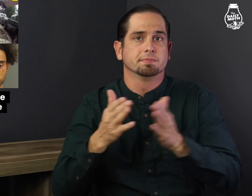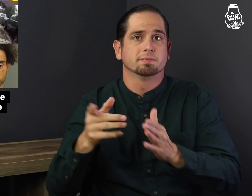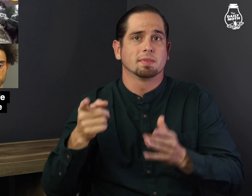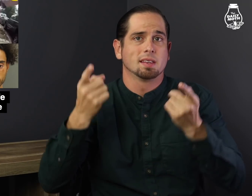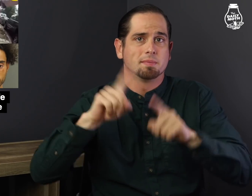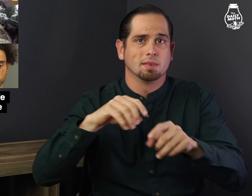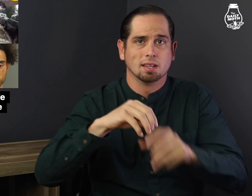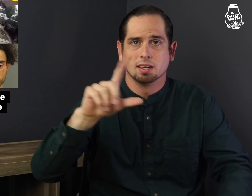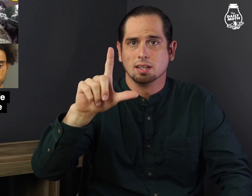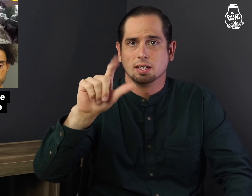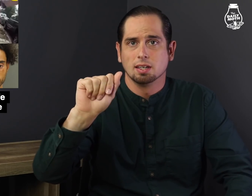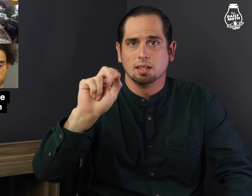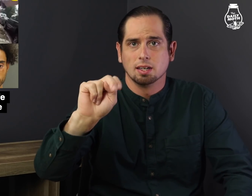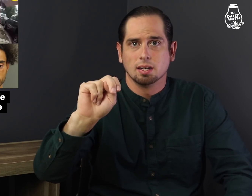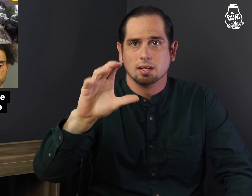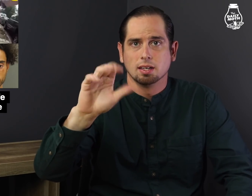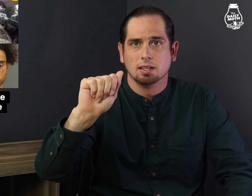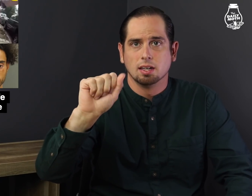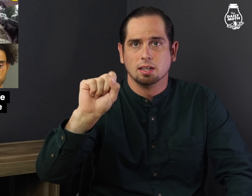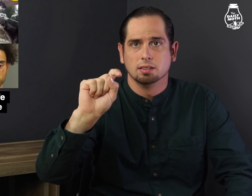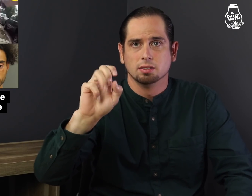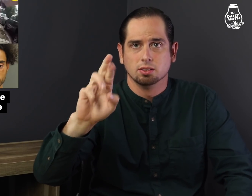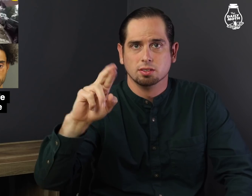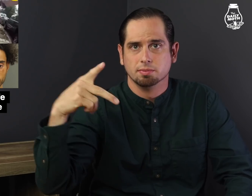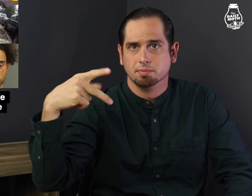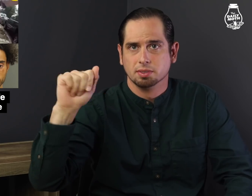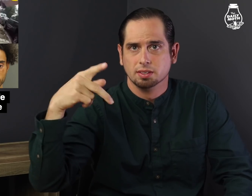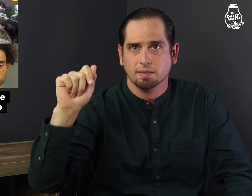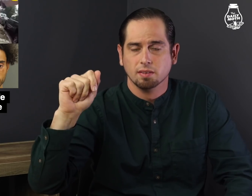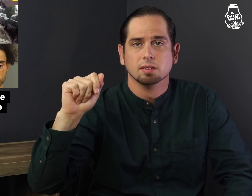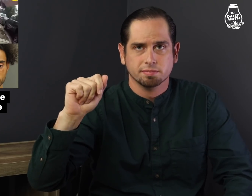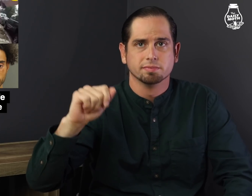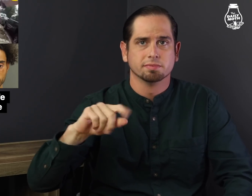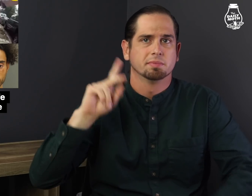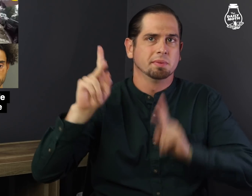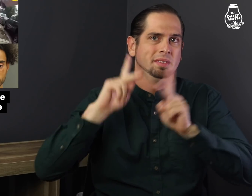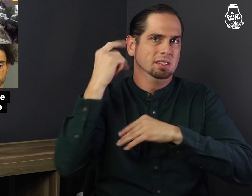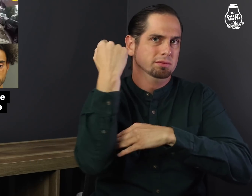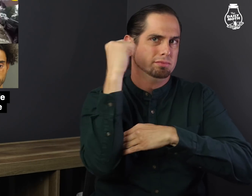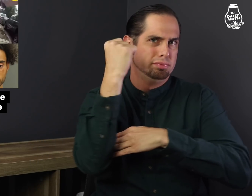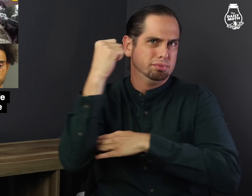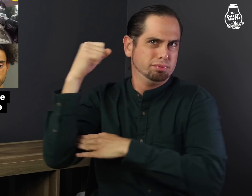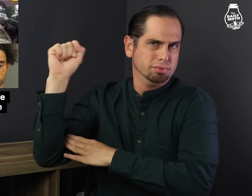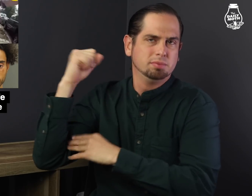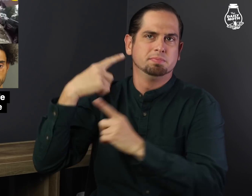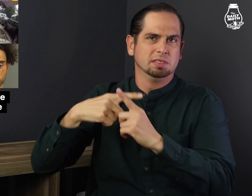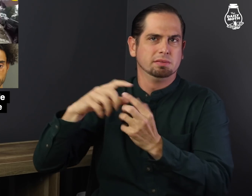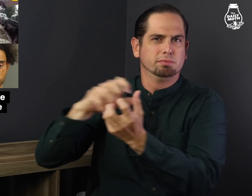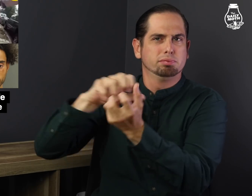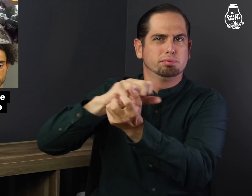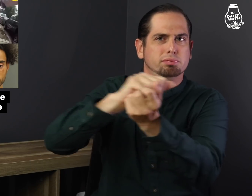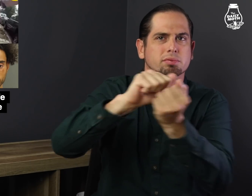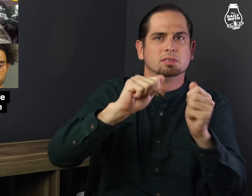In Lancaster, Pennsylvania, there were protests and property